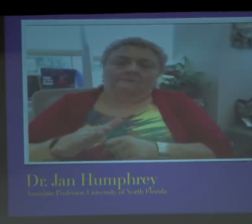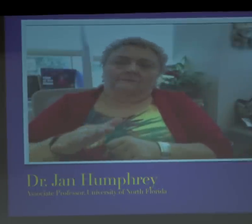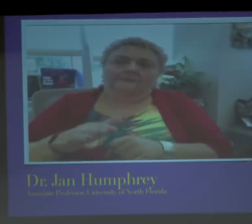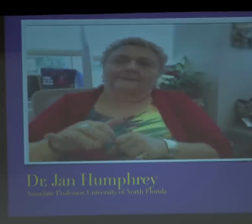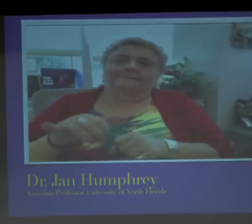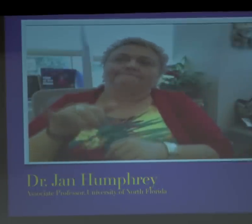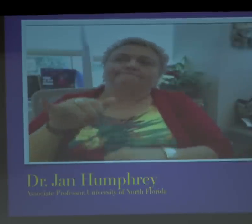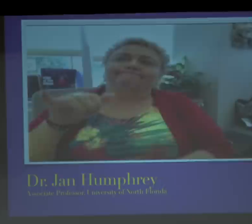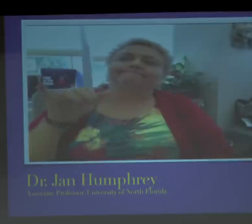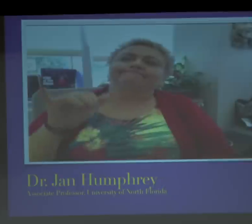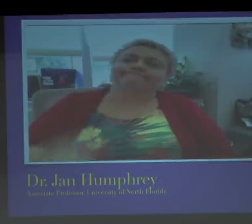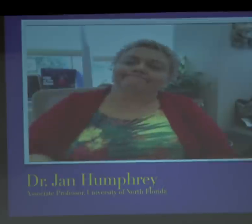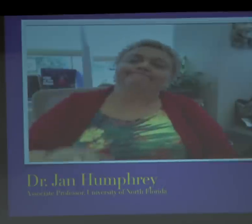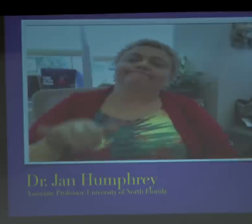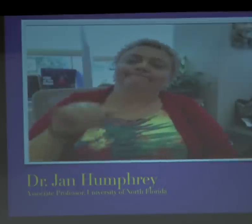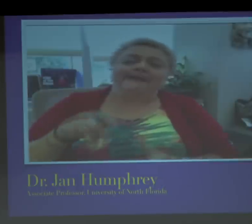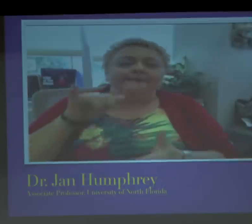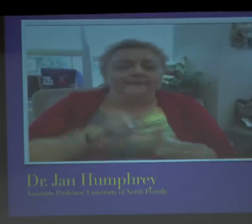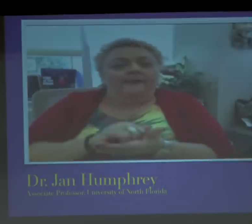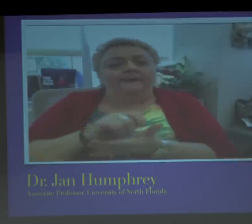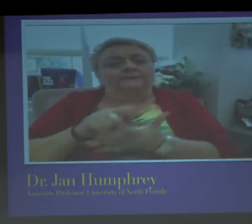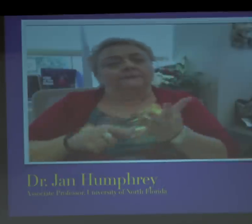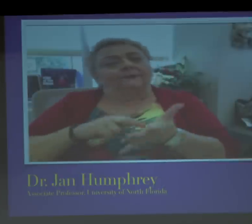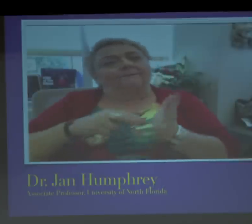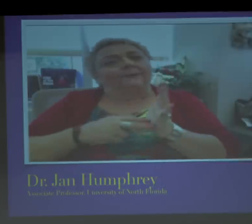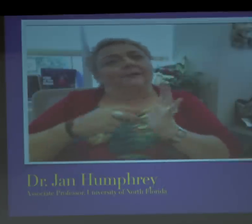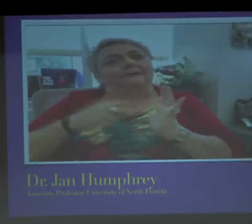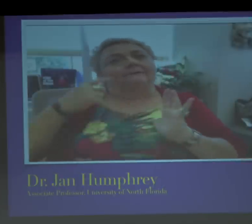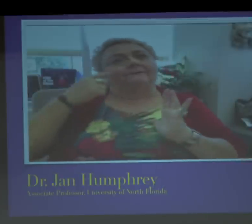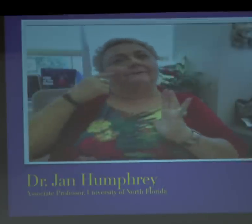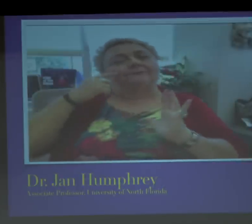of black people in this city on your hands,